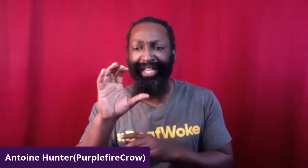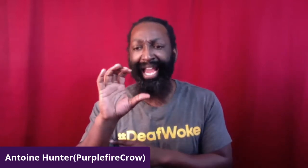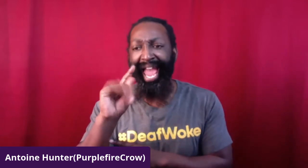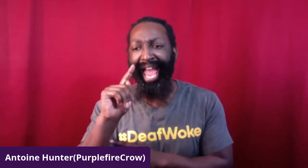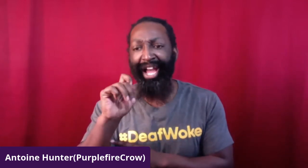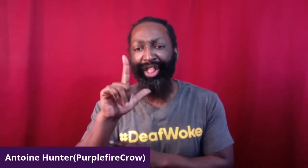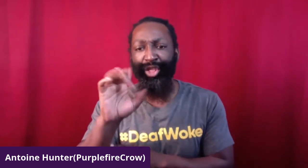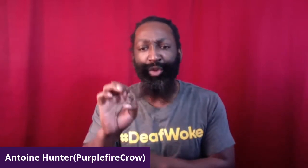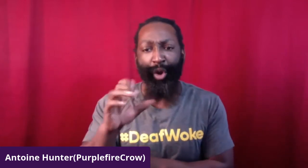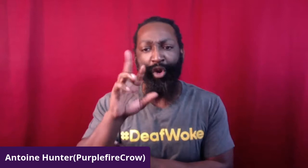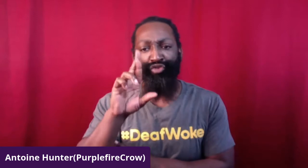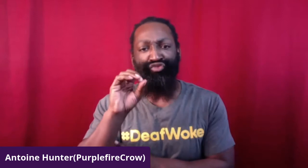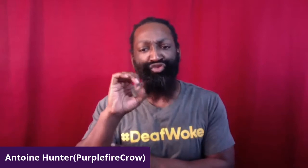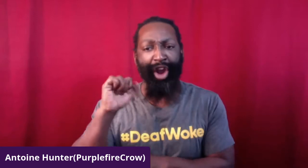You can also see him